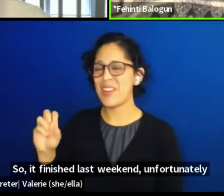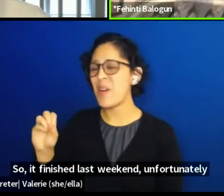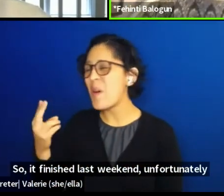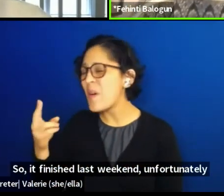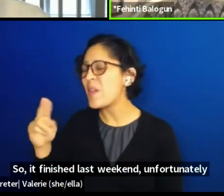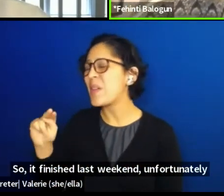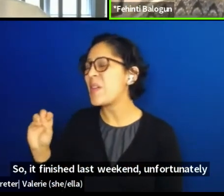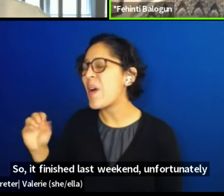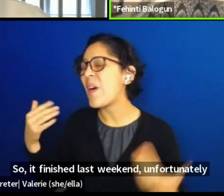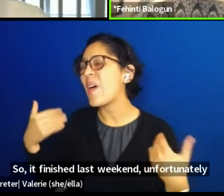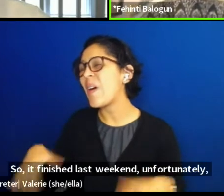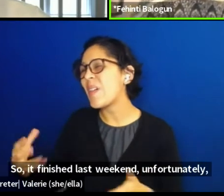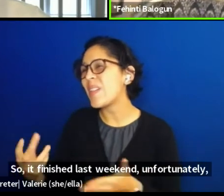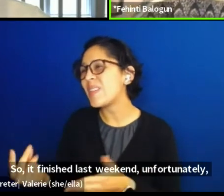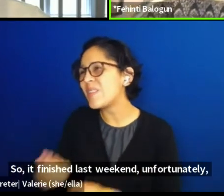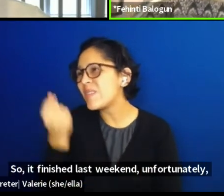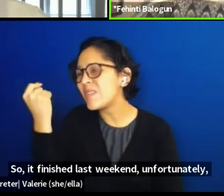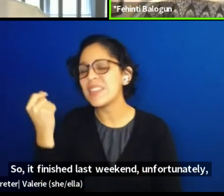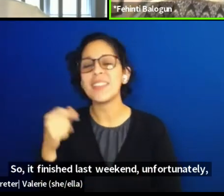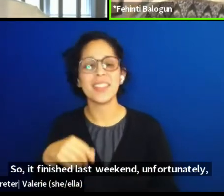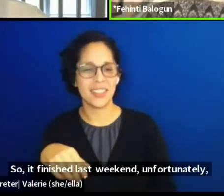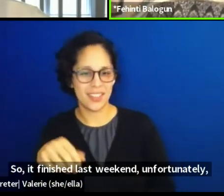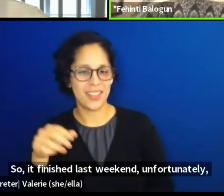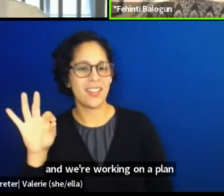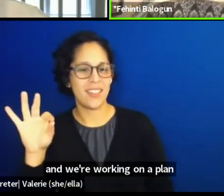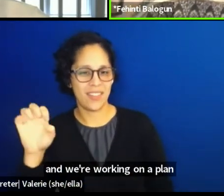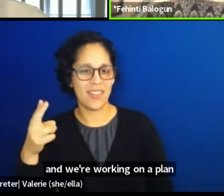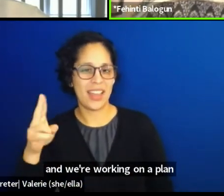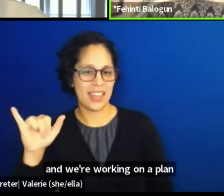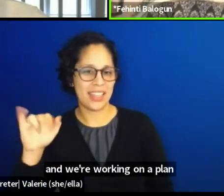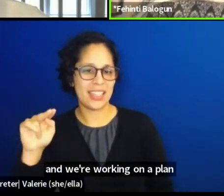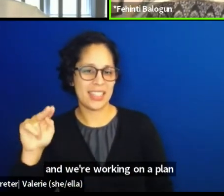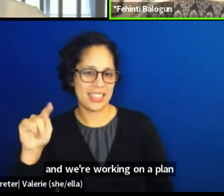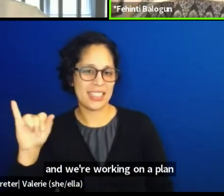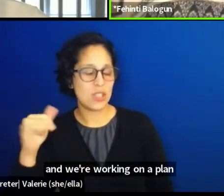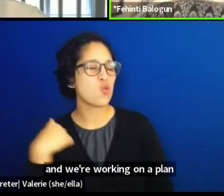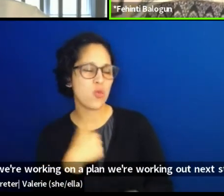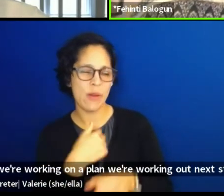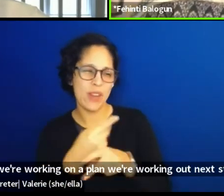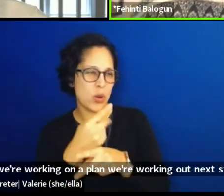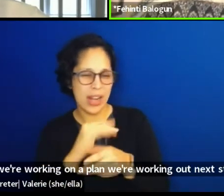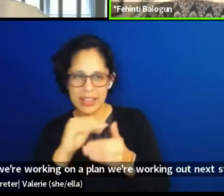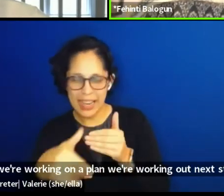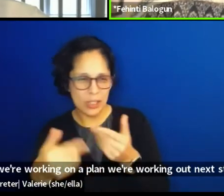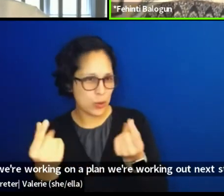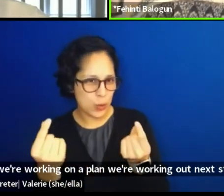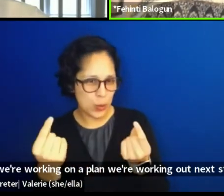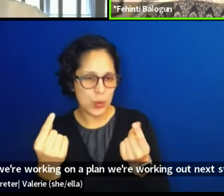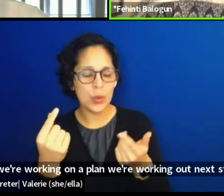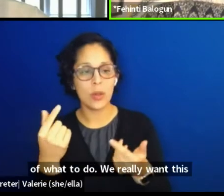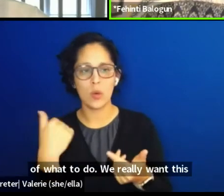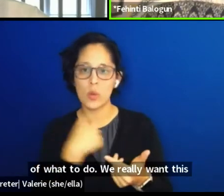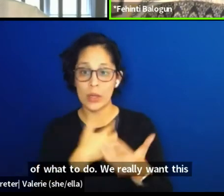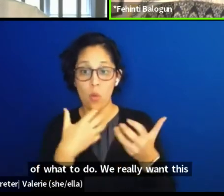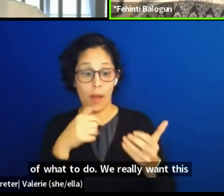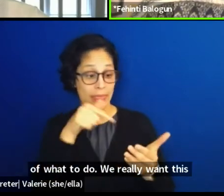we're working out a plan, we're working out next steps of what to do. We really want this piece to not just be a piece